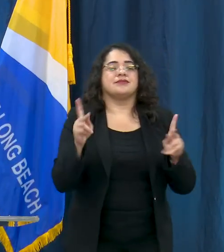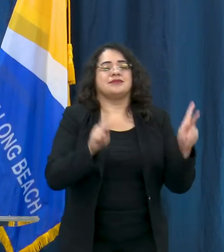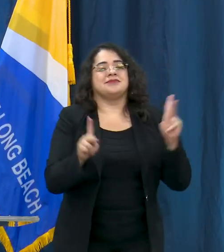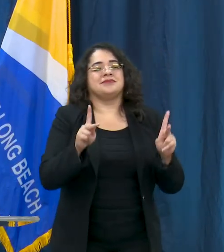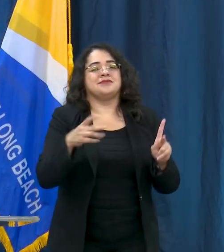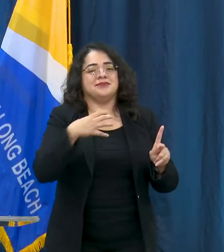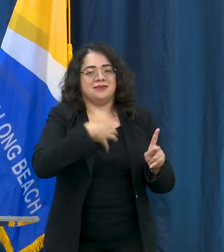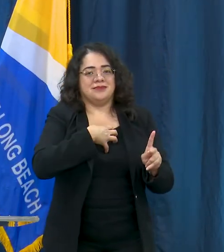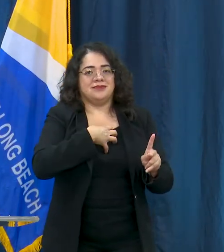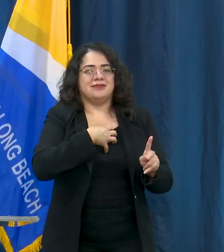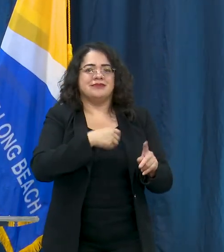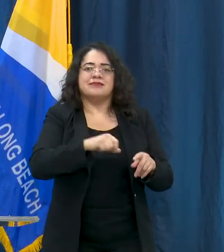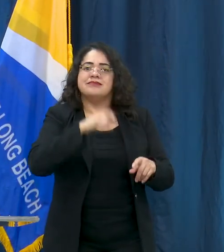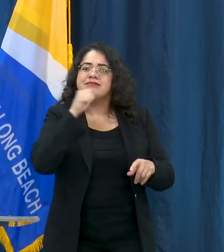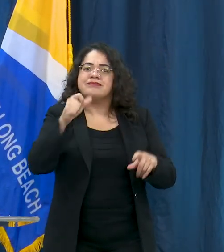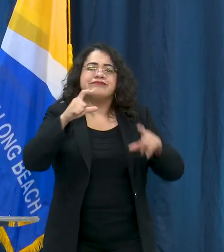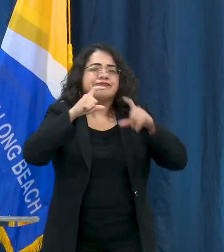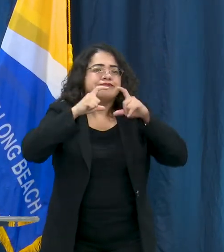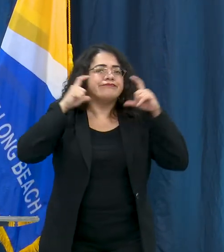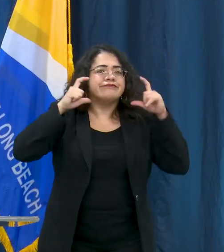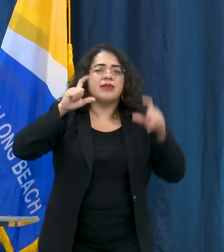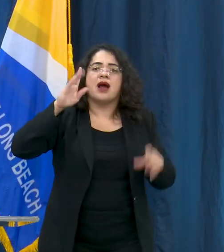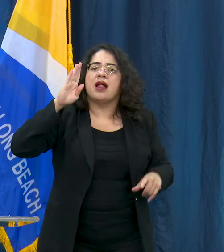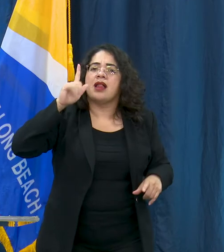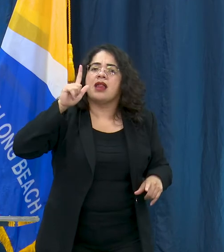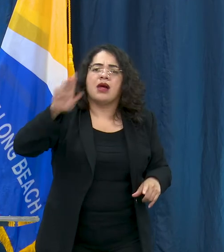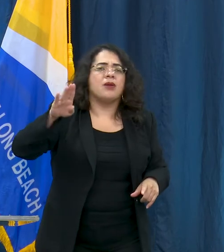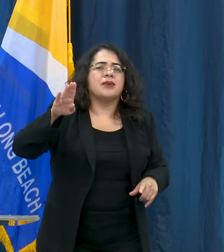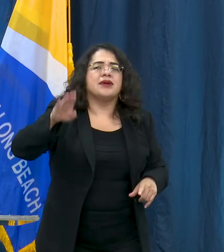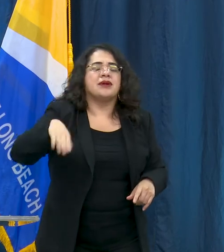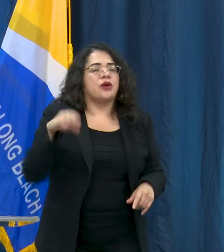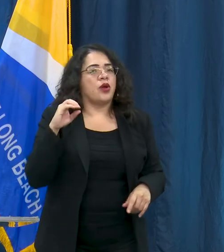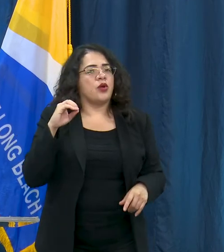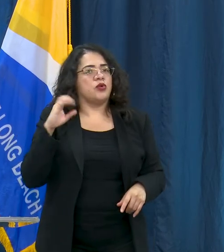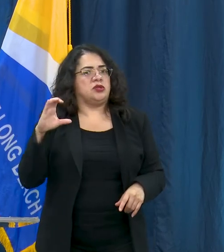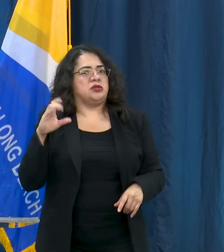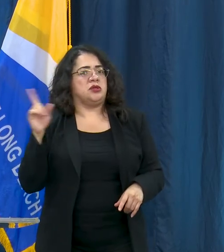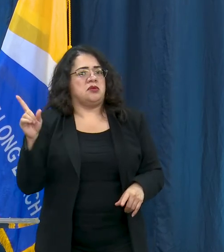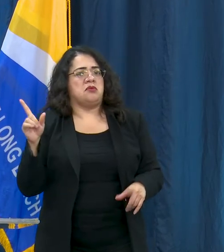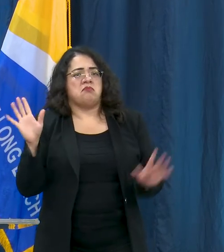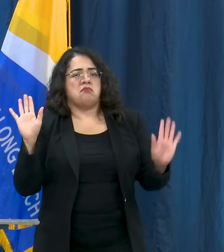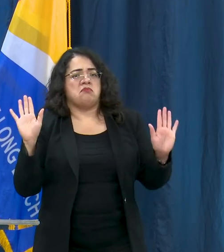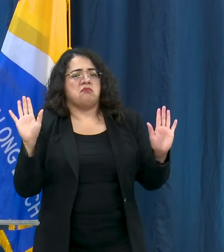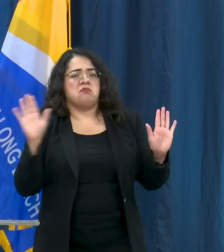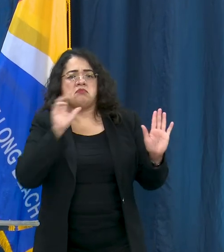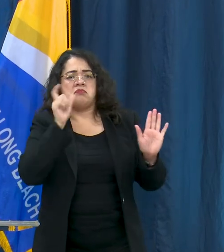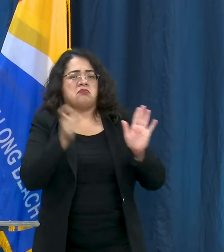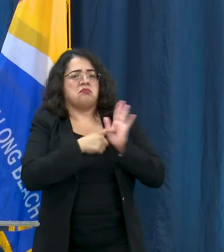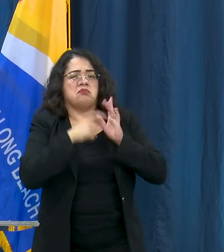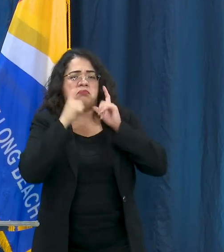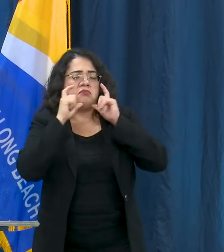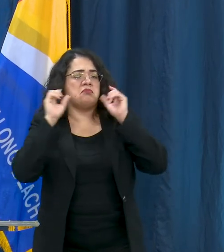not wearing masks in Long Beach and now as we know Orange County is no longer requiring masks, so are there any plans to begin